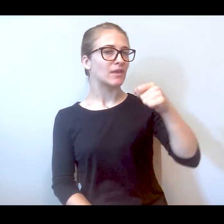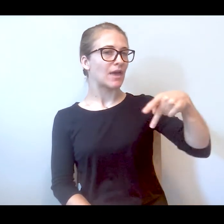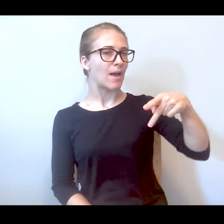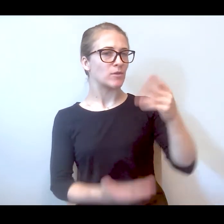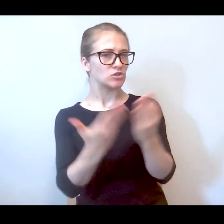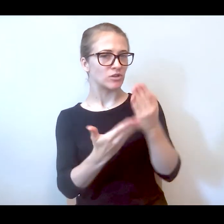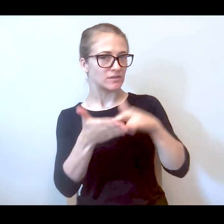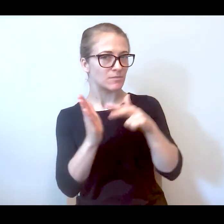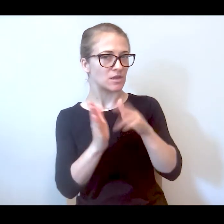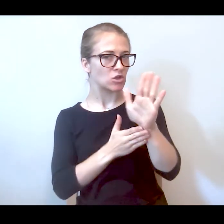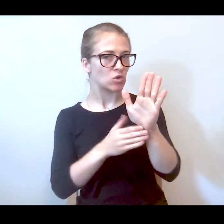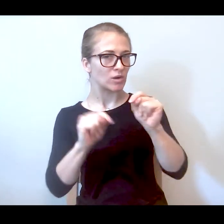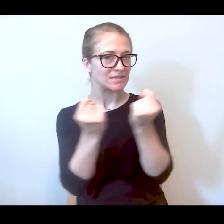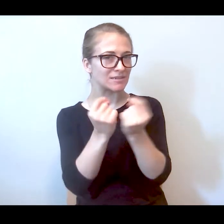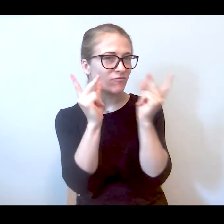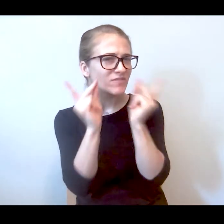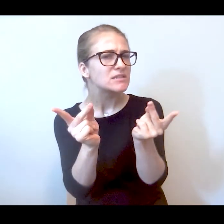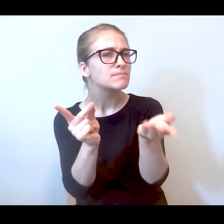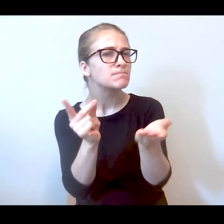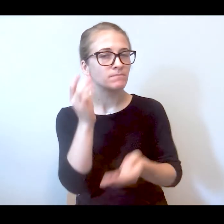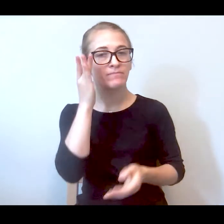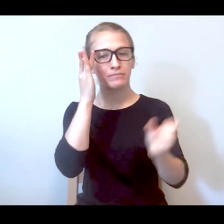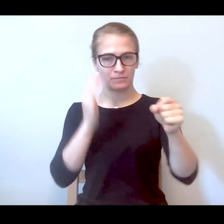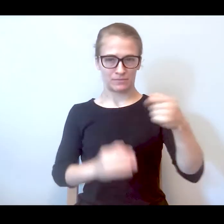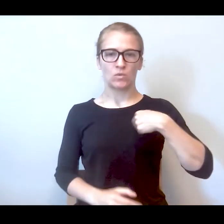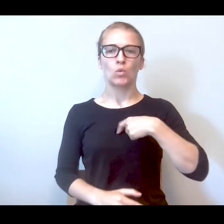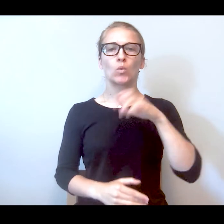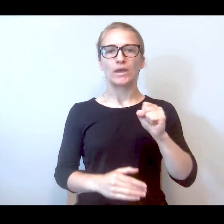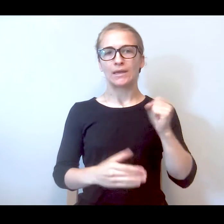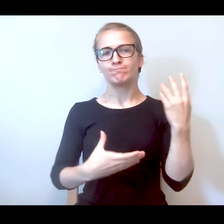visiting them? Yeah, so we could step in for a very